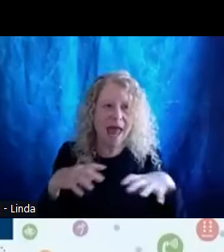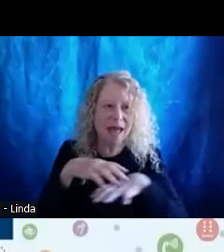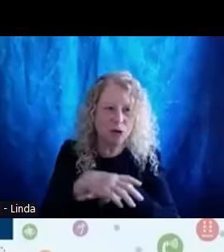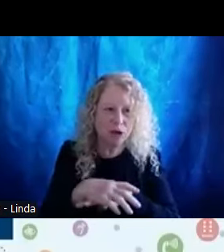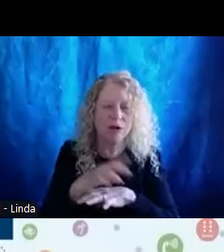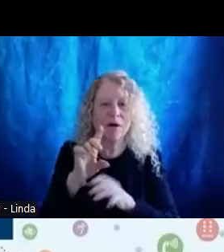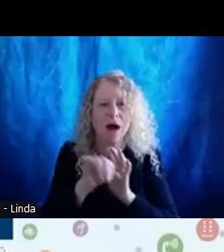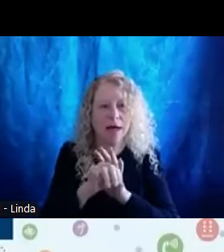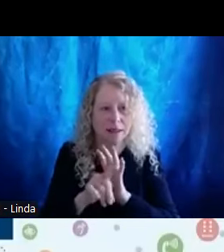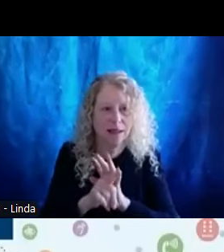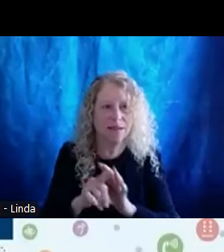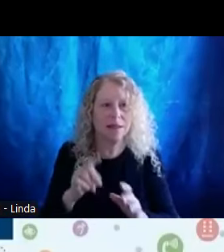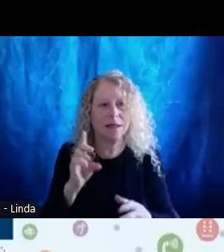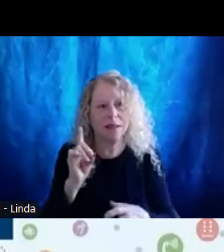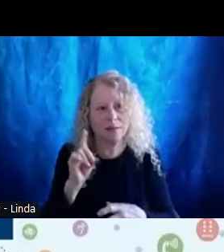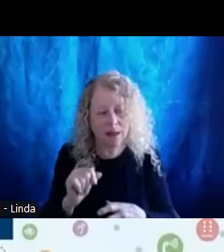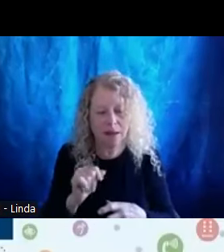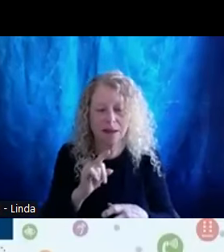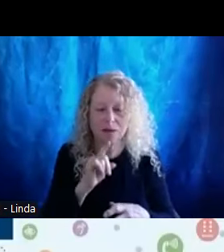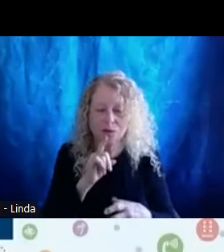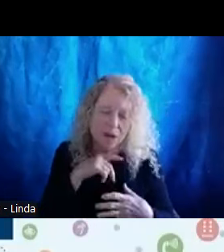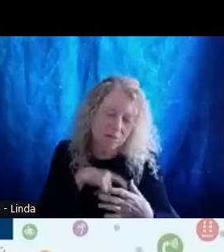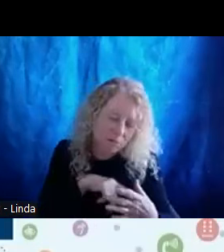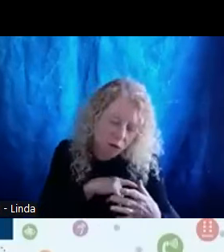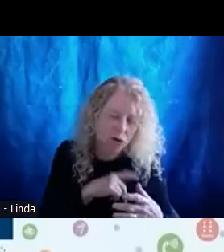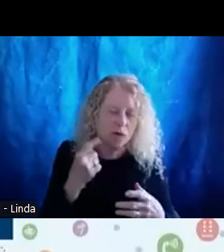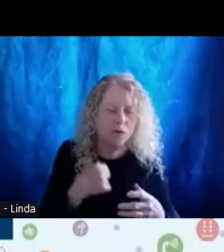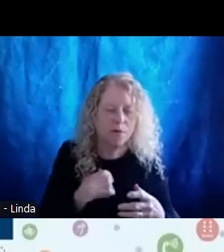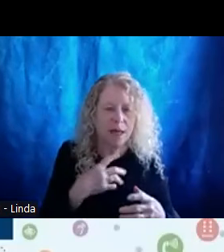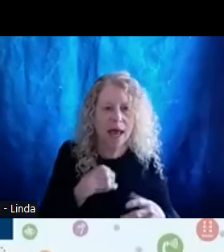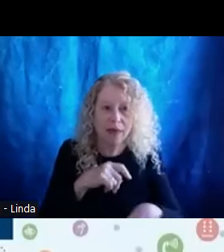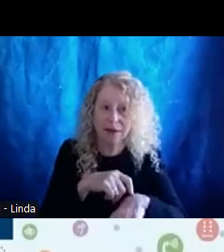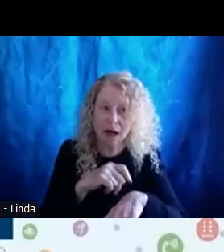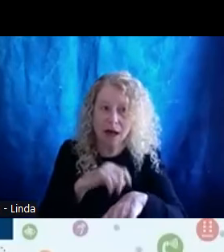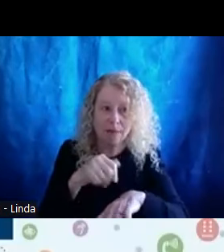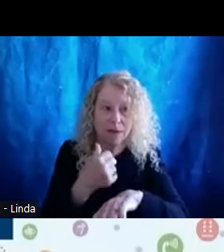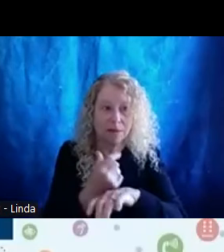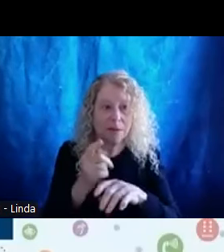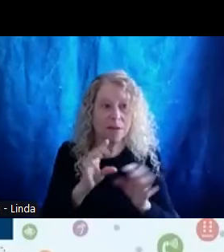is deeply personal to me. I also think the timing of this is impeccable. You know,